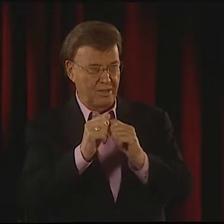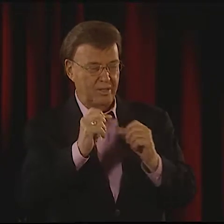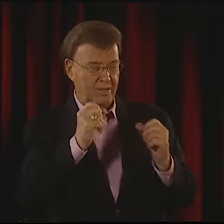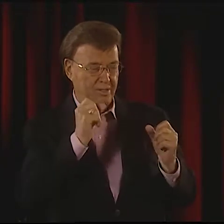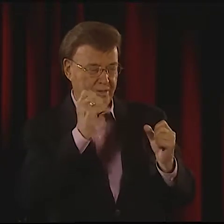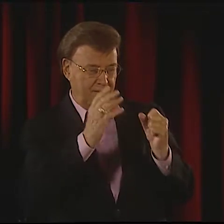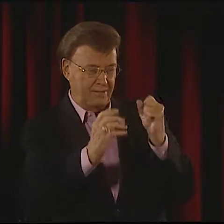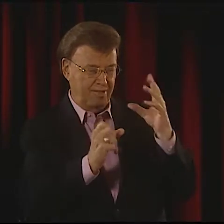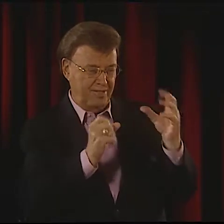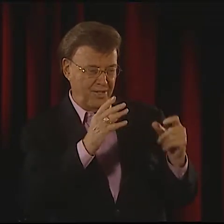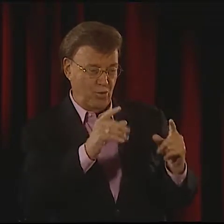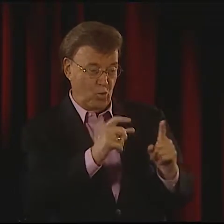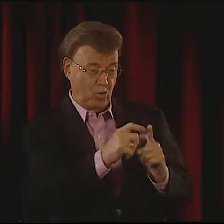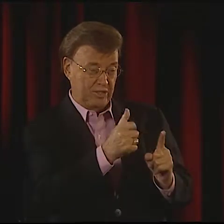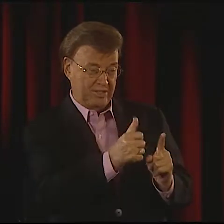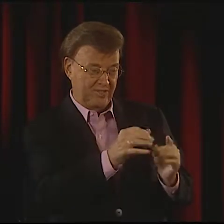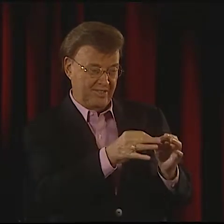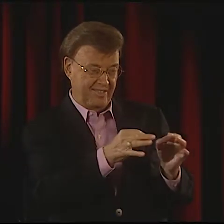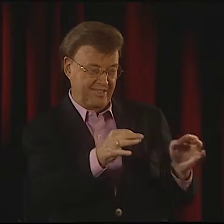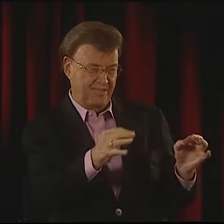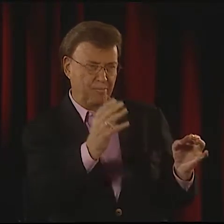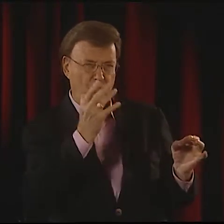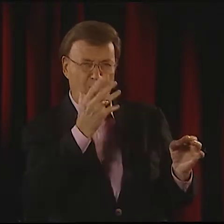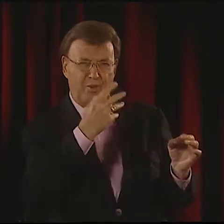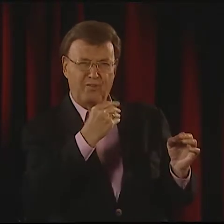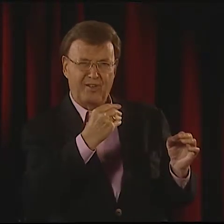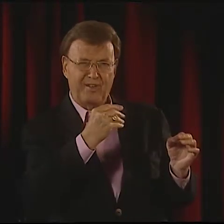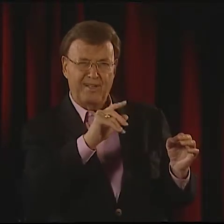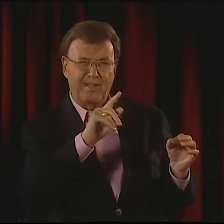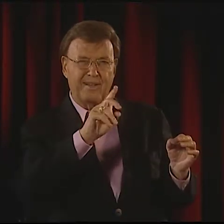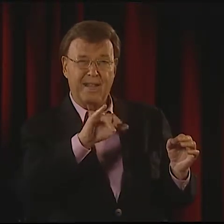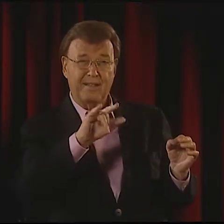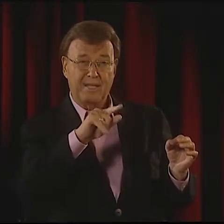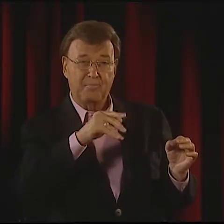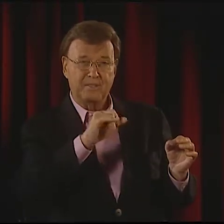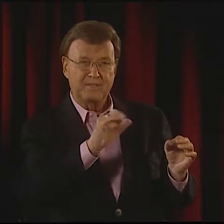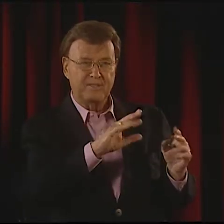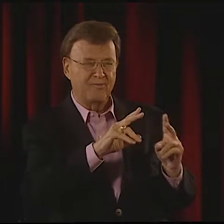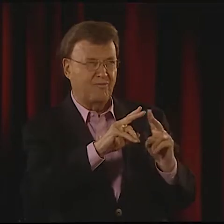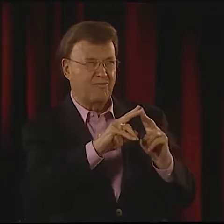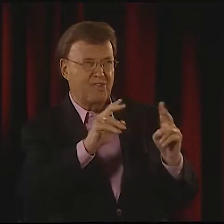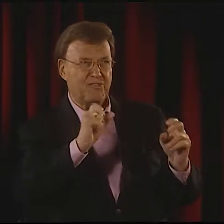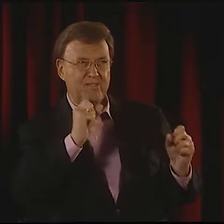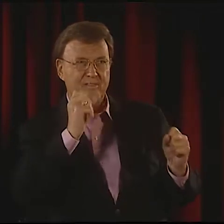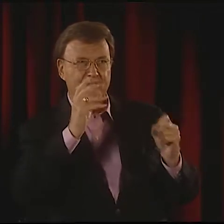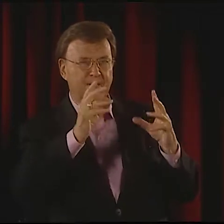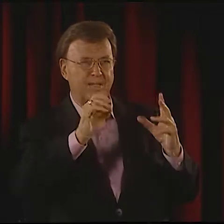WE WOULD MAKE THIS BEAUTIFUL LANGUAGE BY DYLAN THOMAS-- IT WAS VERY FLOWERY AND QUITE LOVELY,